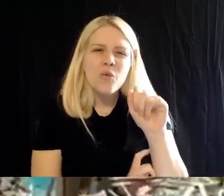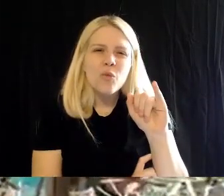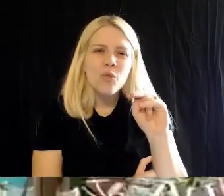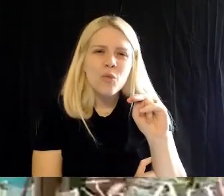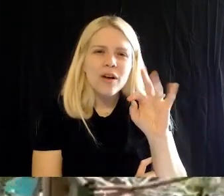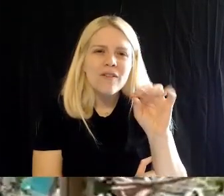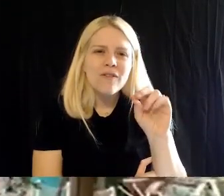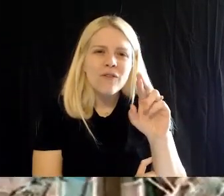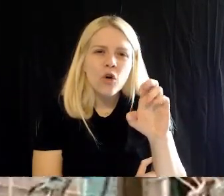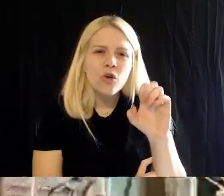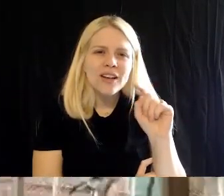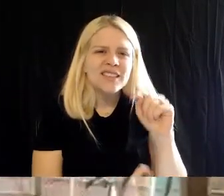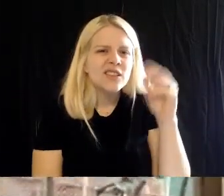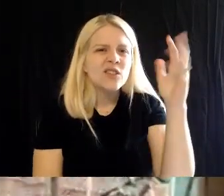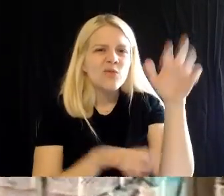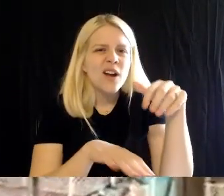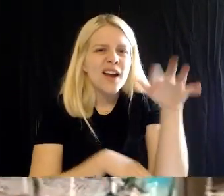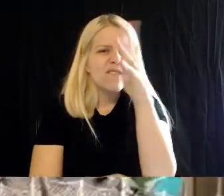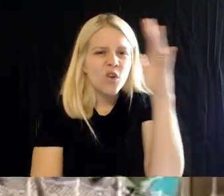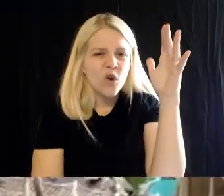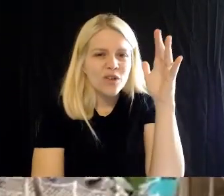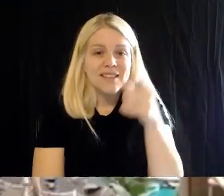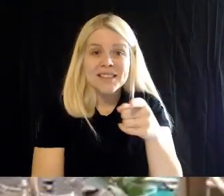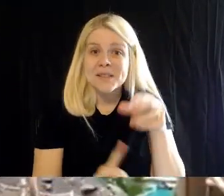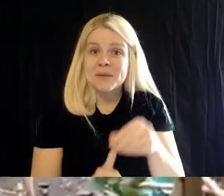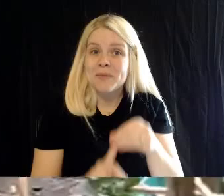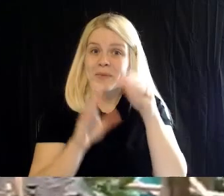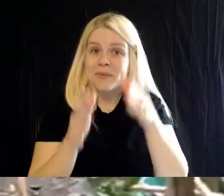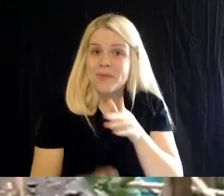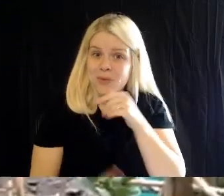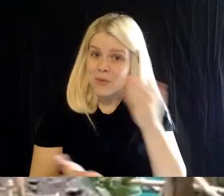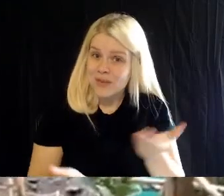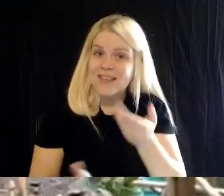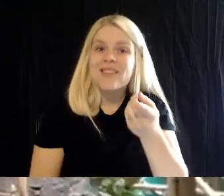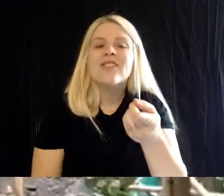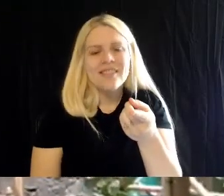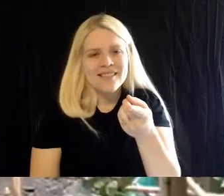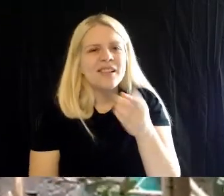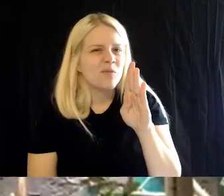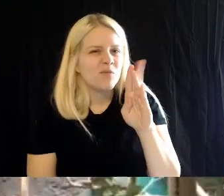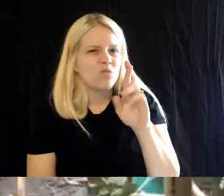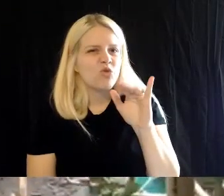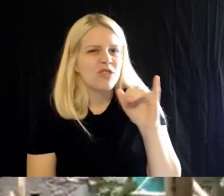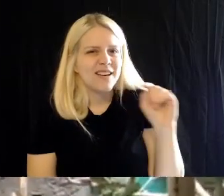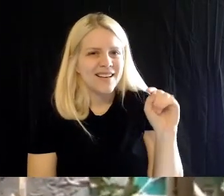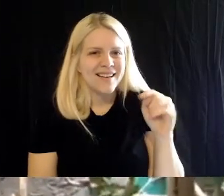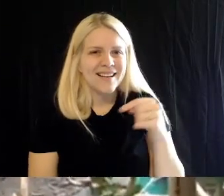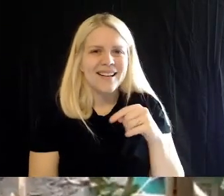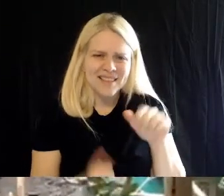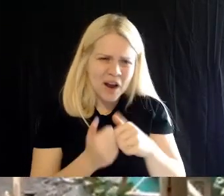the zoo's animal team is Britt! Britt, hi, how are you? Britt: I'm doing well, thank you. Brad: Great!